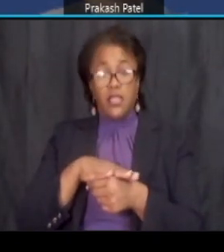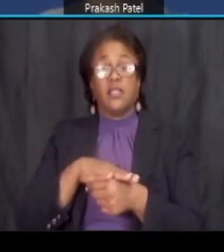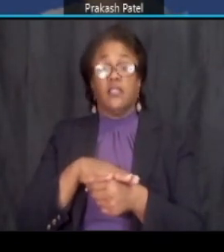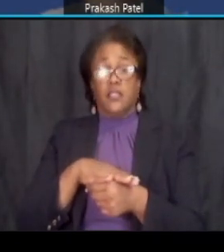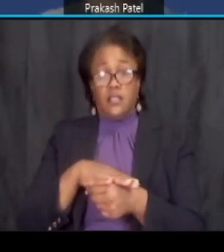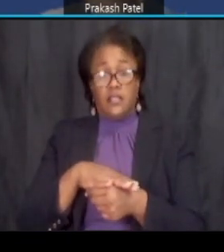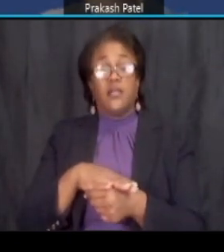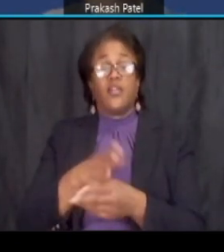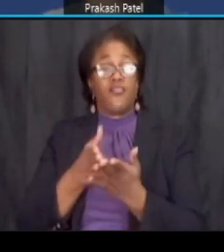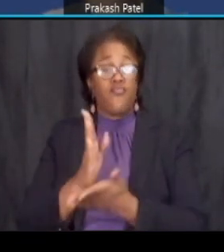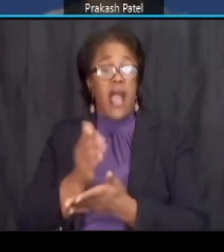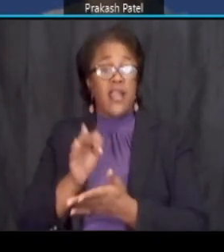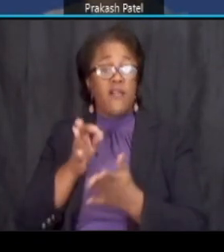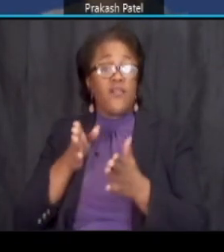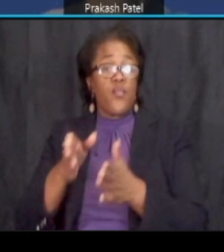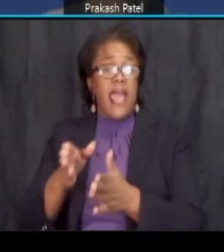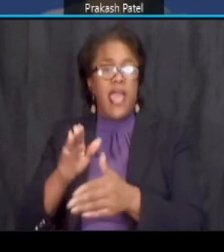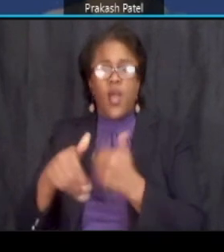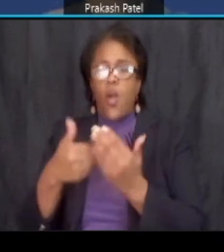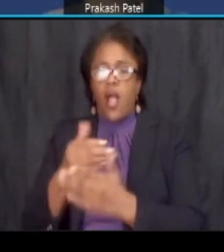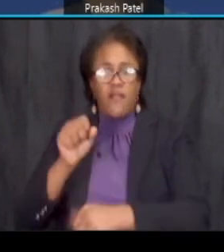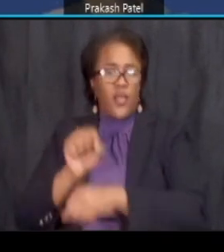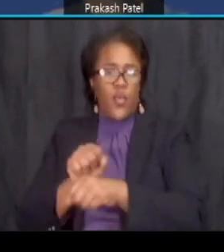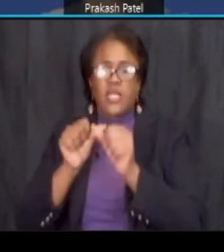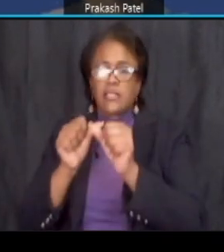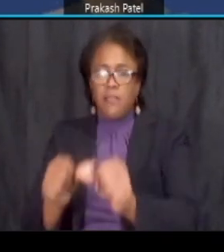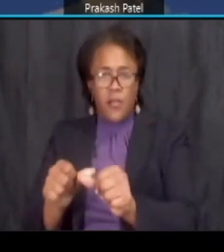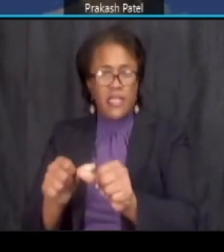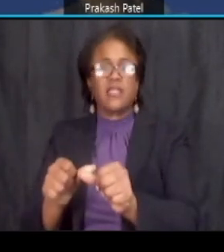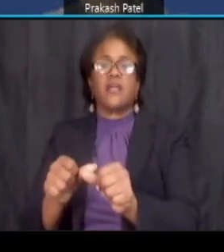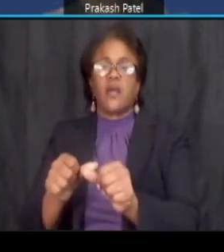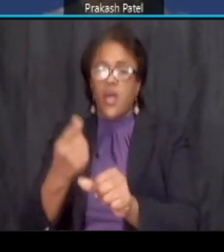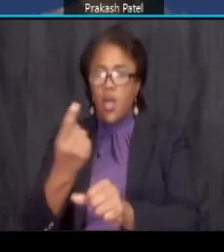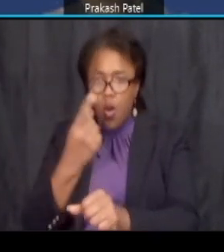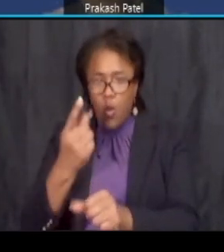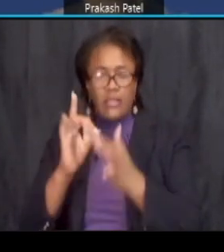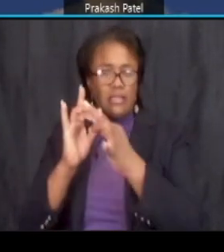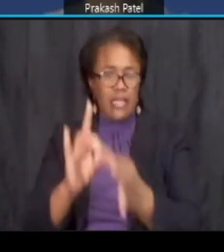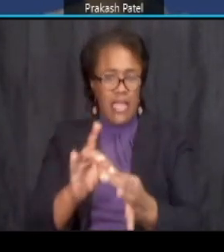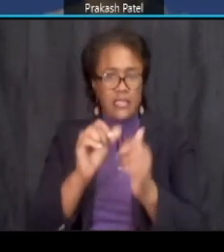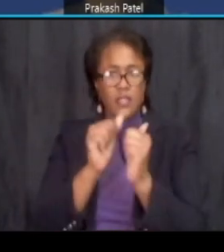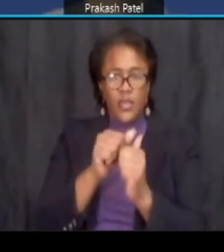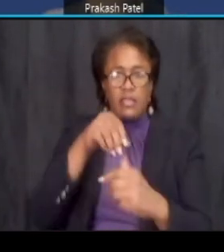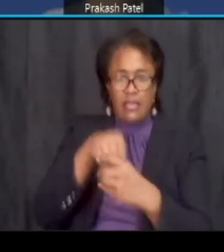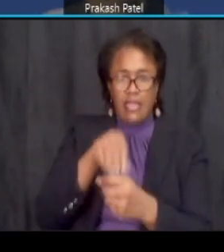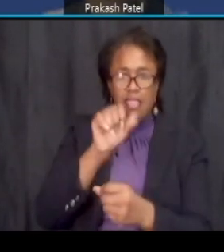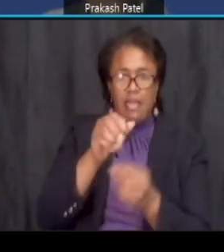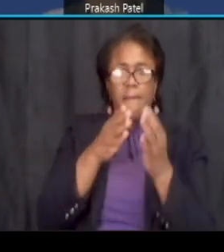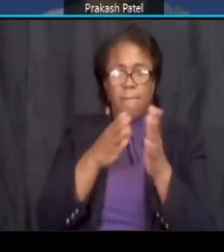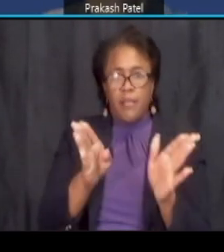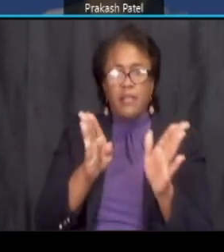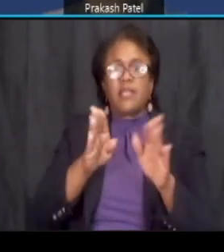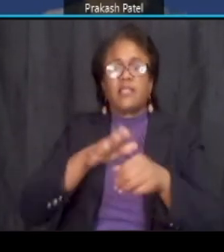all of the work is permanent work is accommodated within the public space and and available right